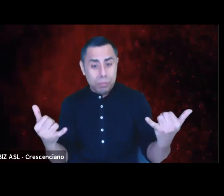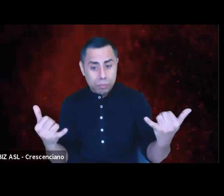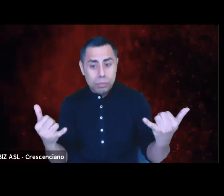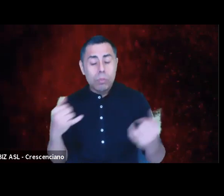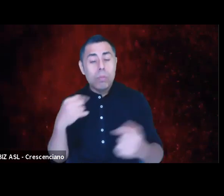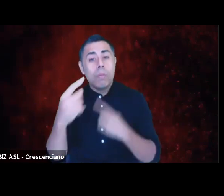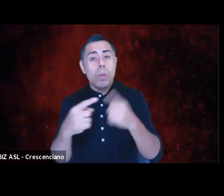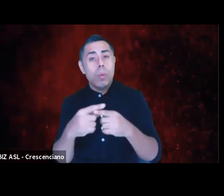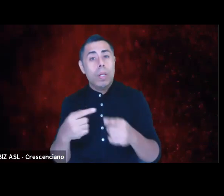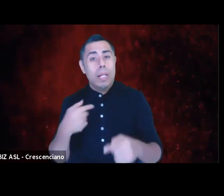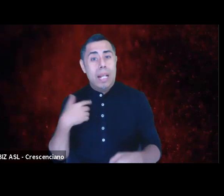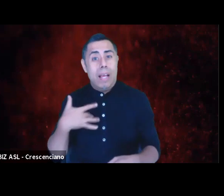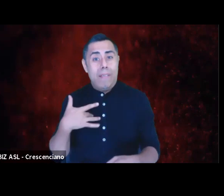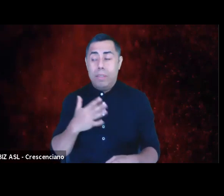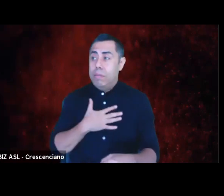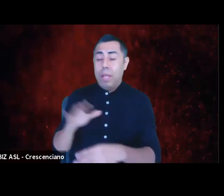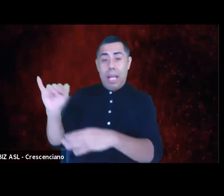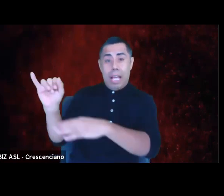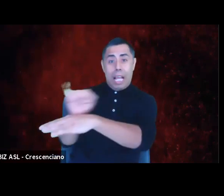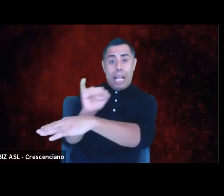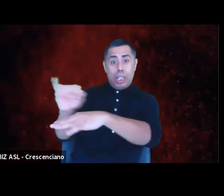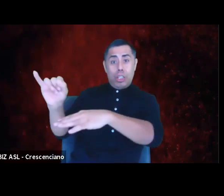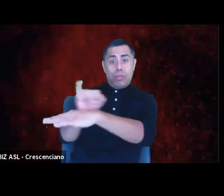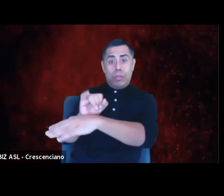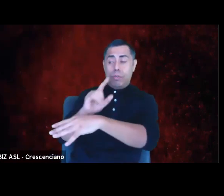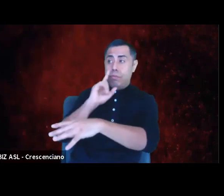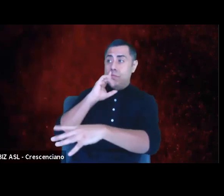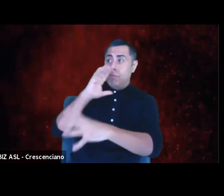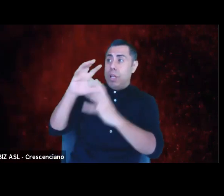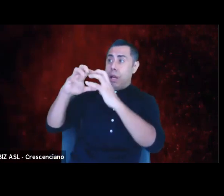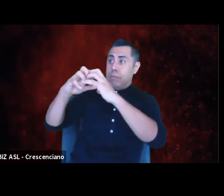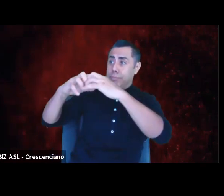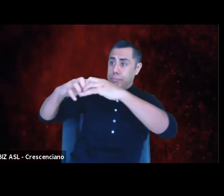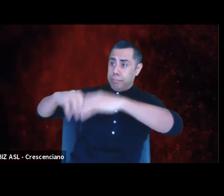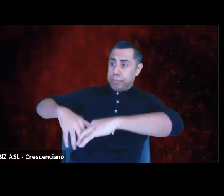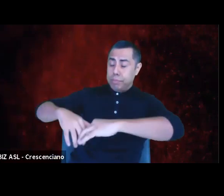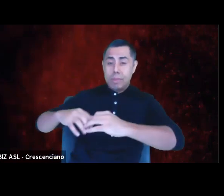when I feel my industry crumbling around me, my society crumbling around me,